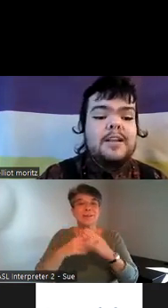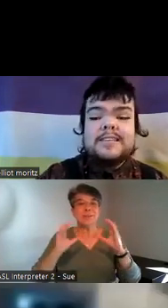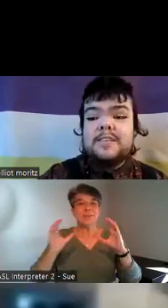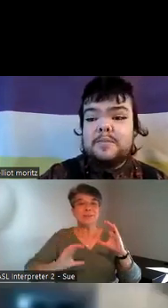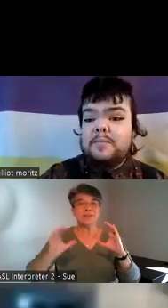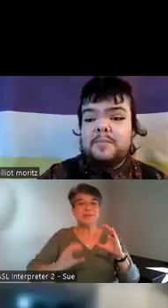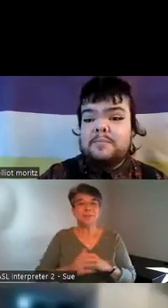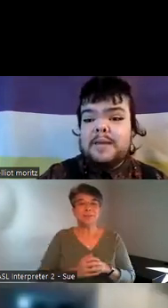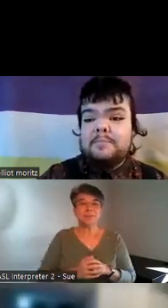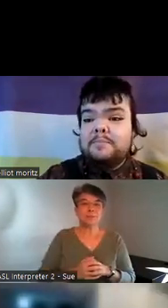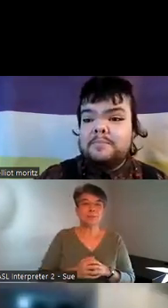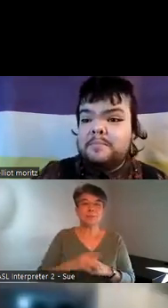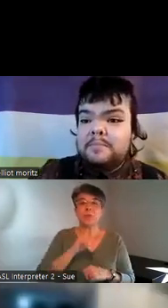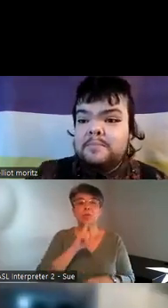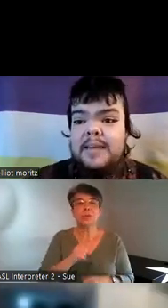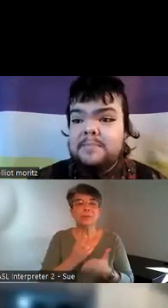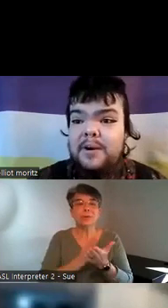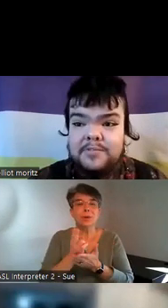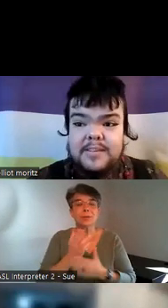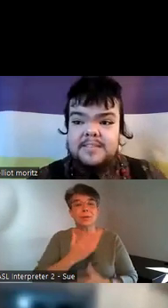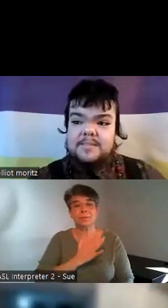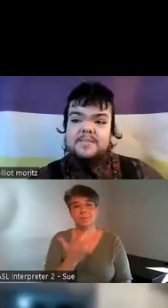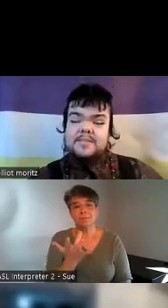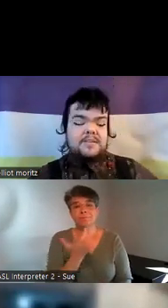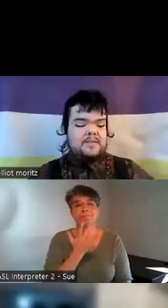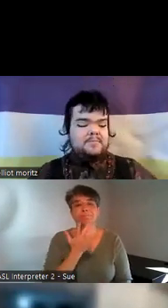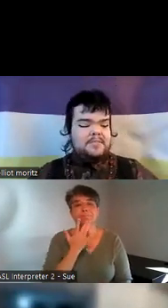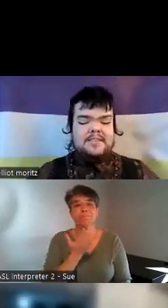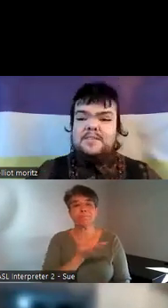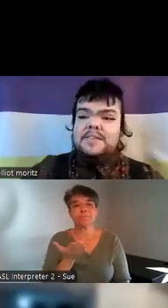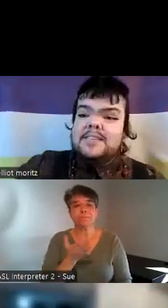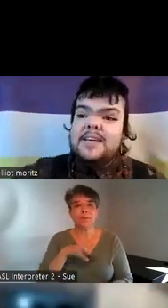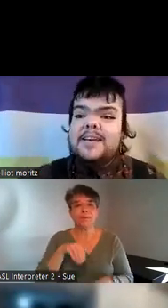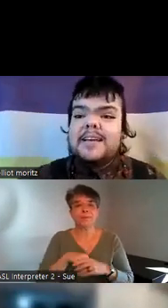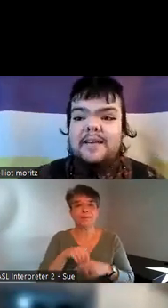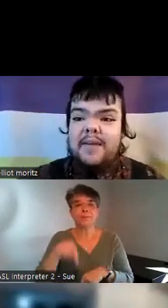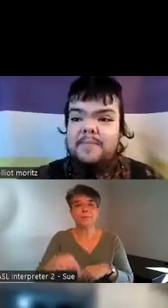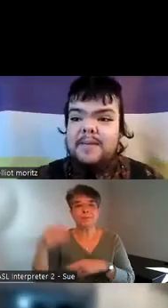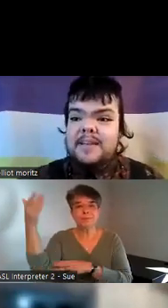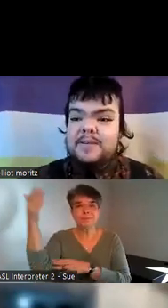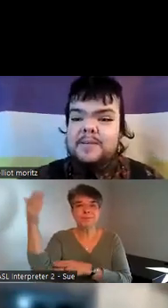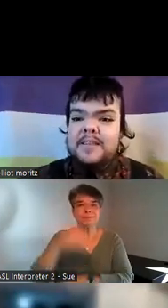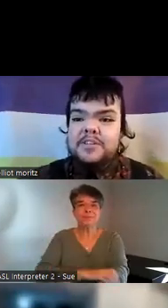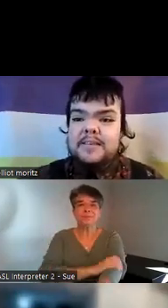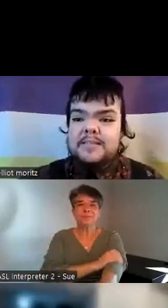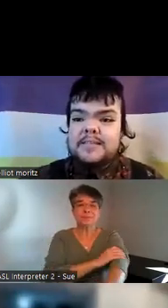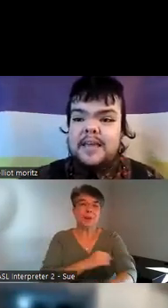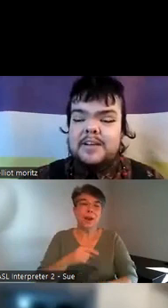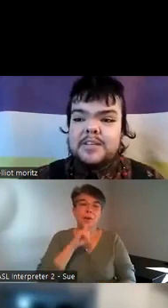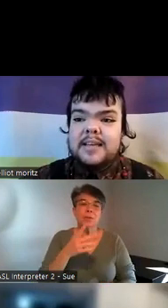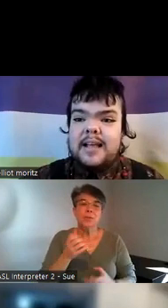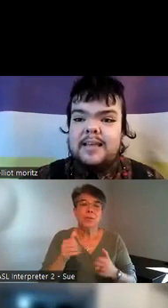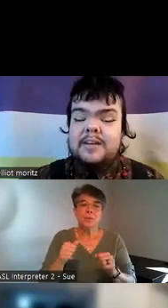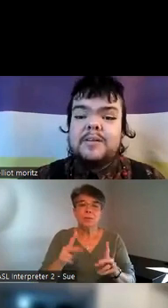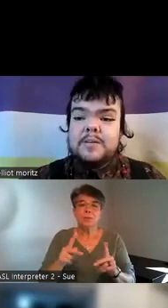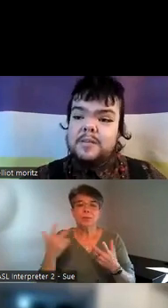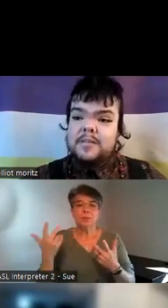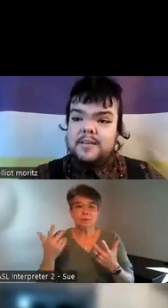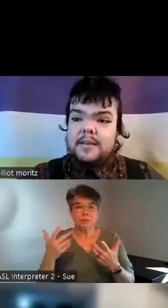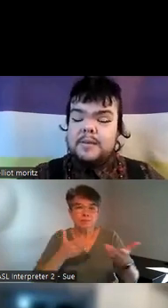honestly my main part of this of this Cafe because I really want the chance to actually interact with